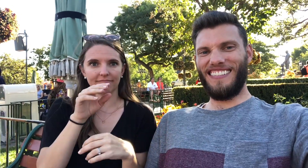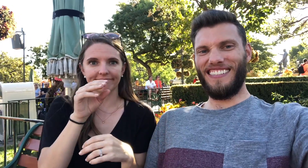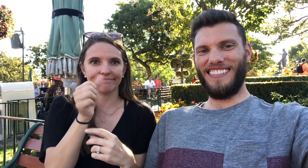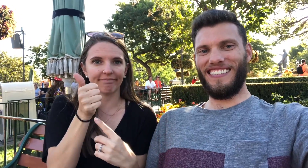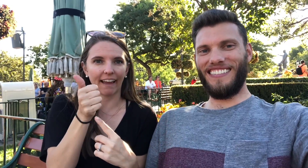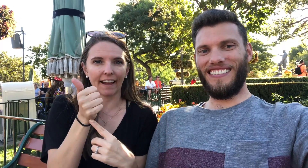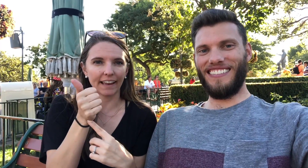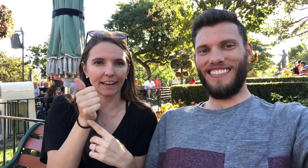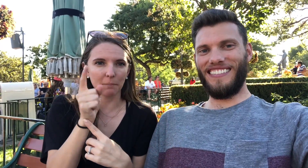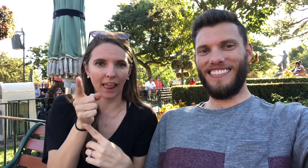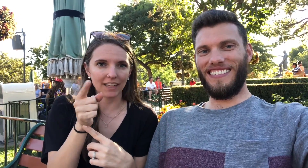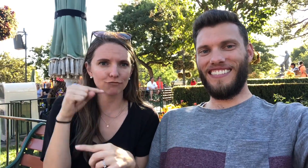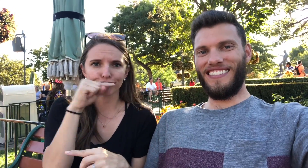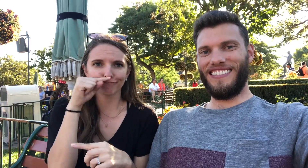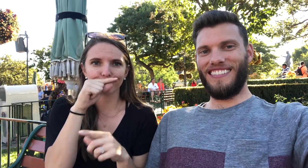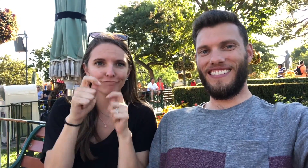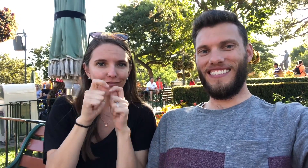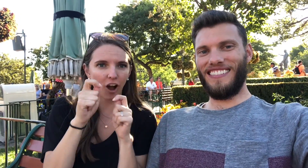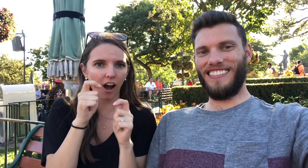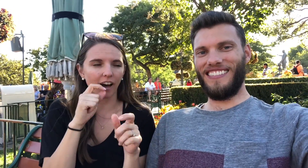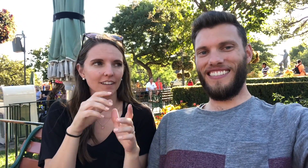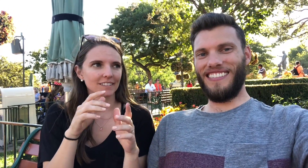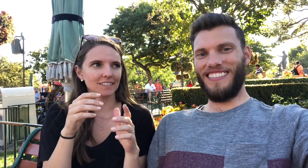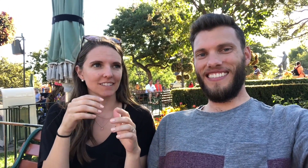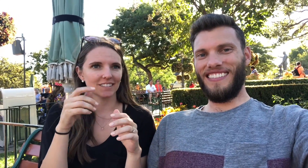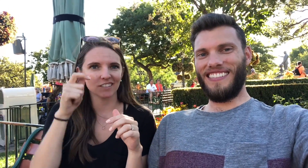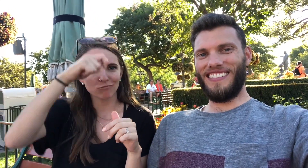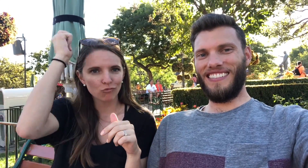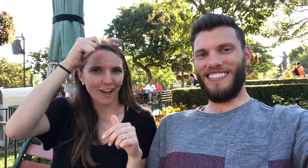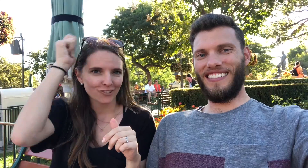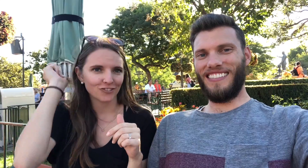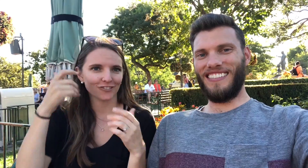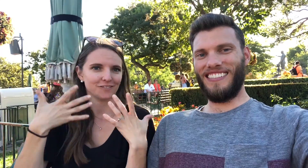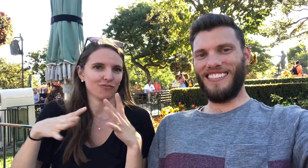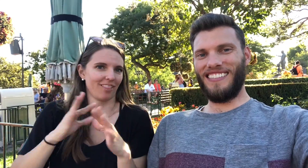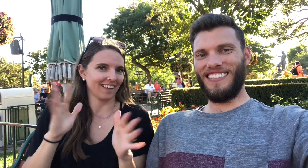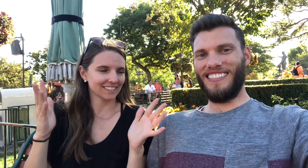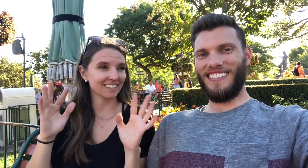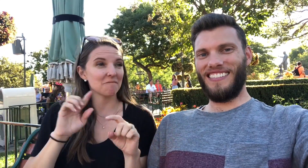Maybe 10 minutes, brush and floss your teeth. brush your hair and get dressed?